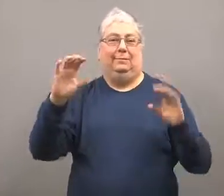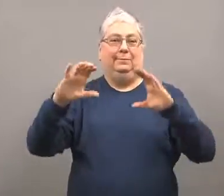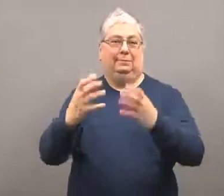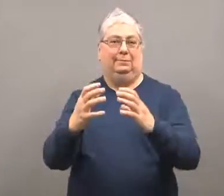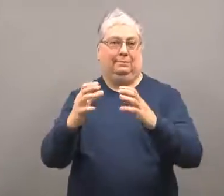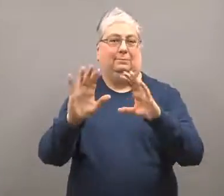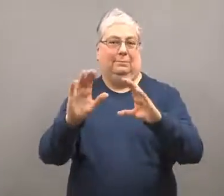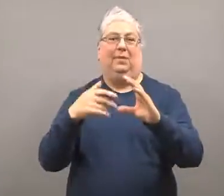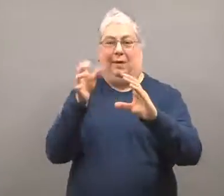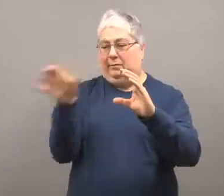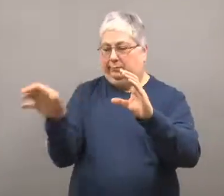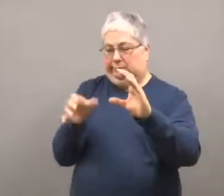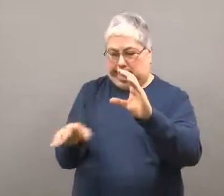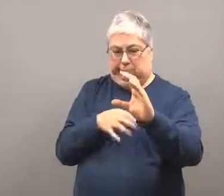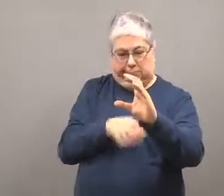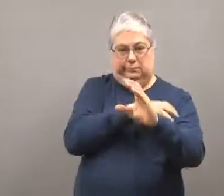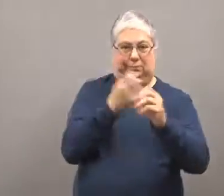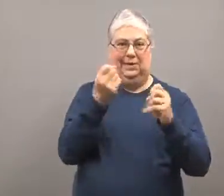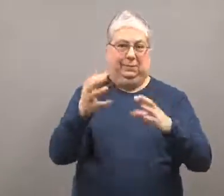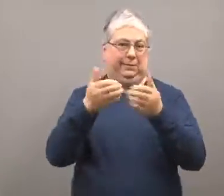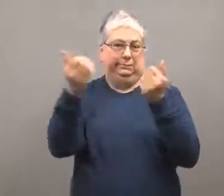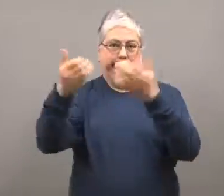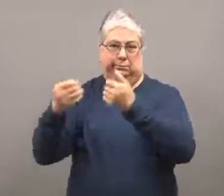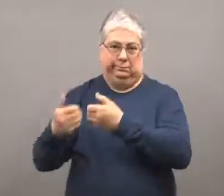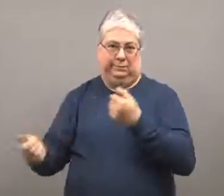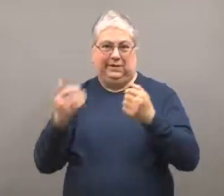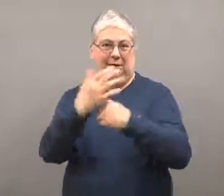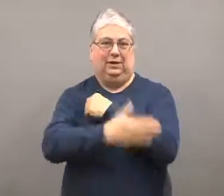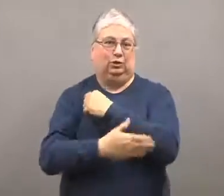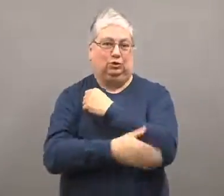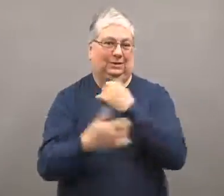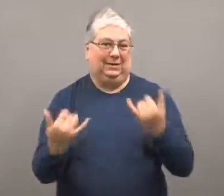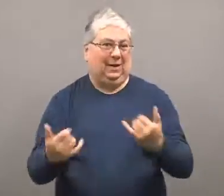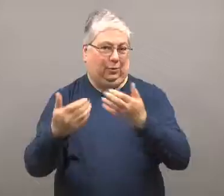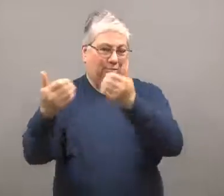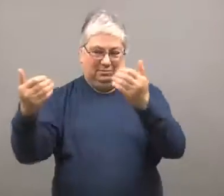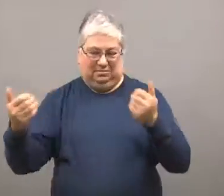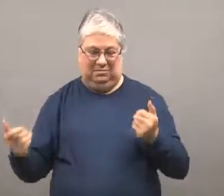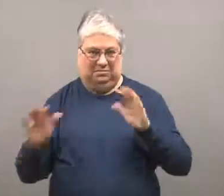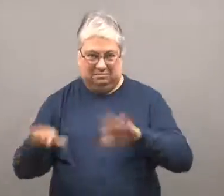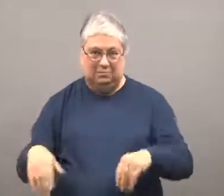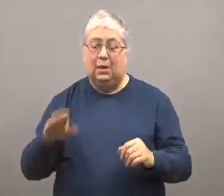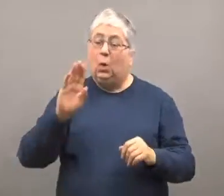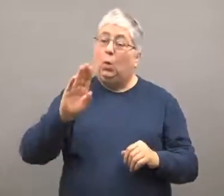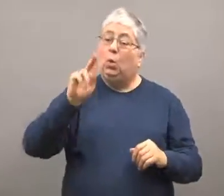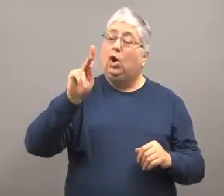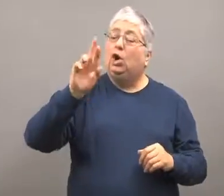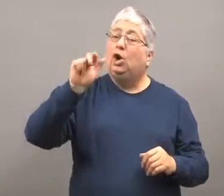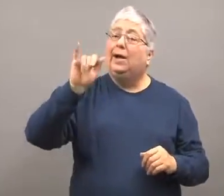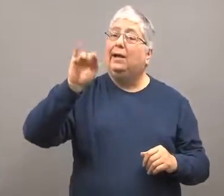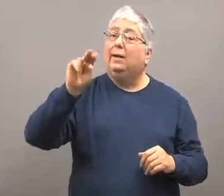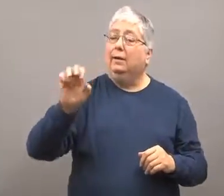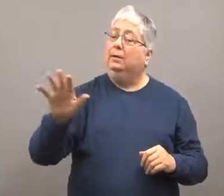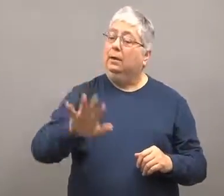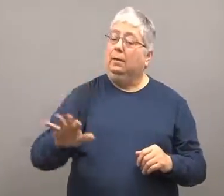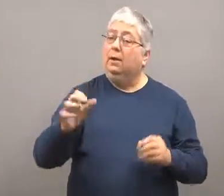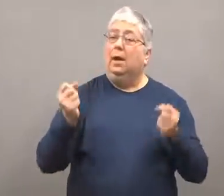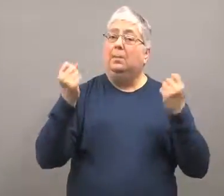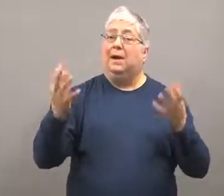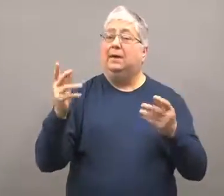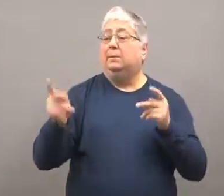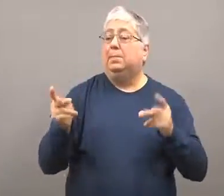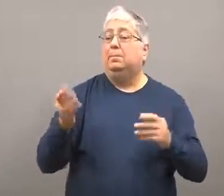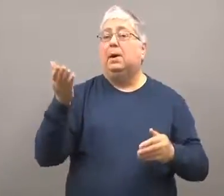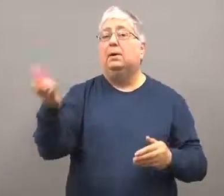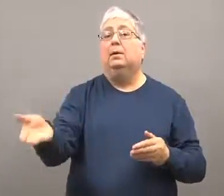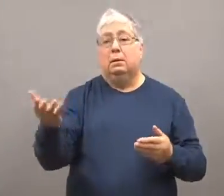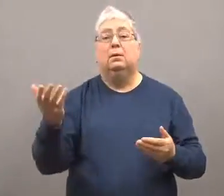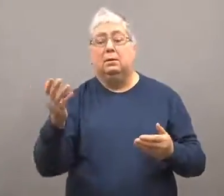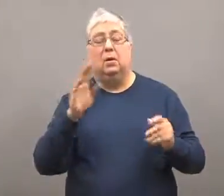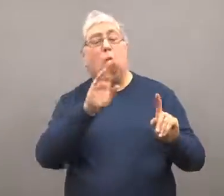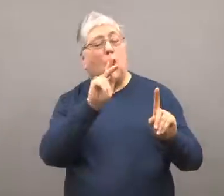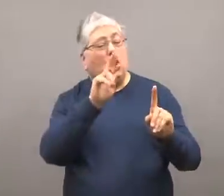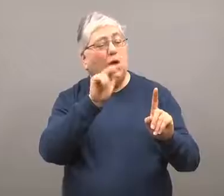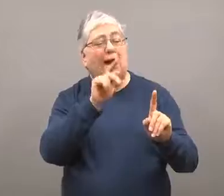and all the other little countries have split off into their own states.